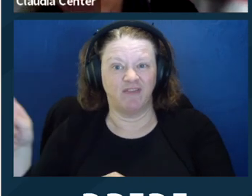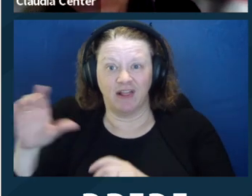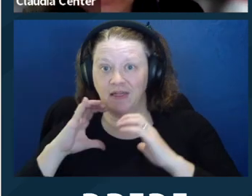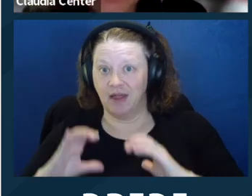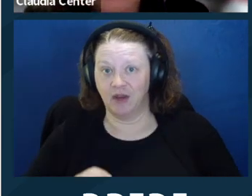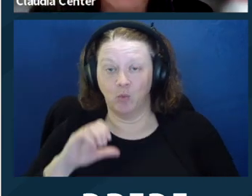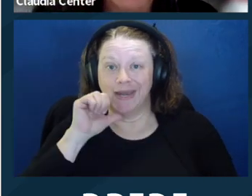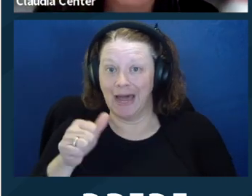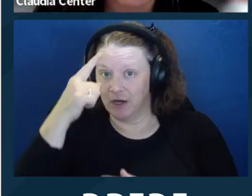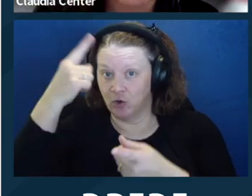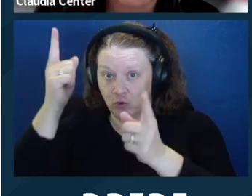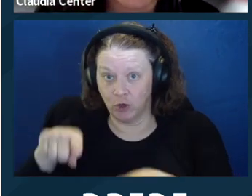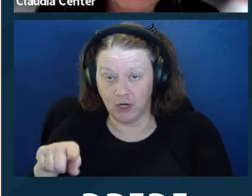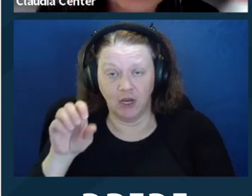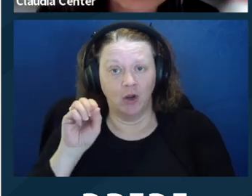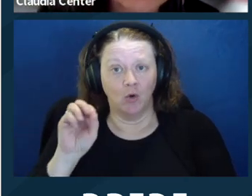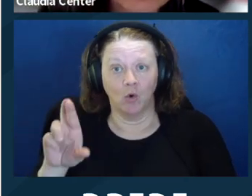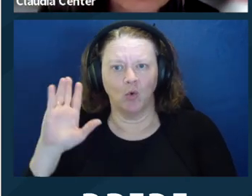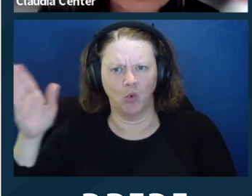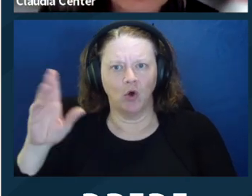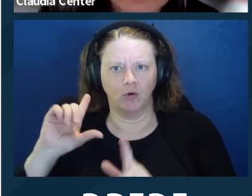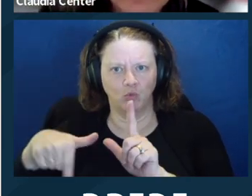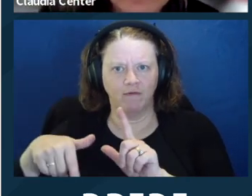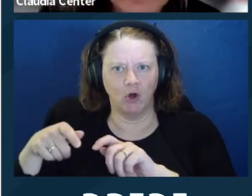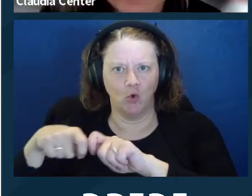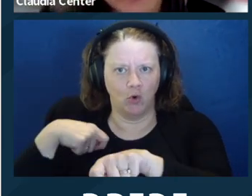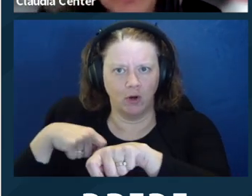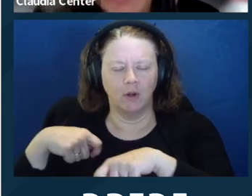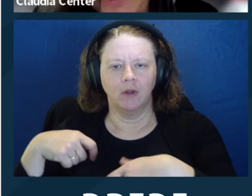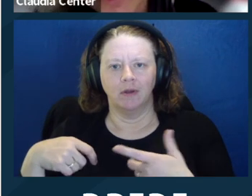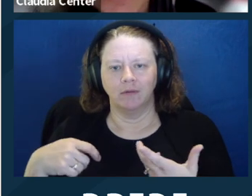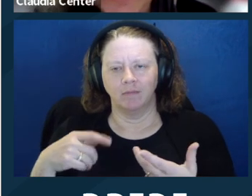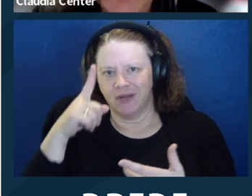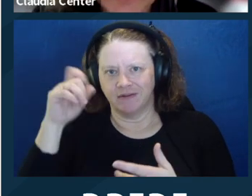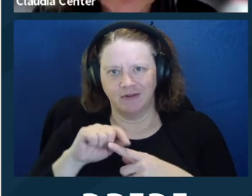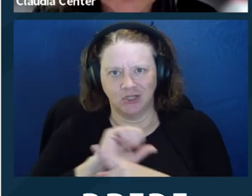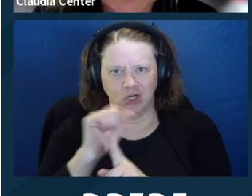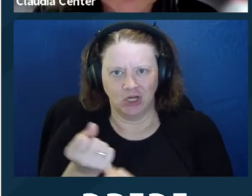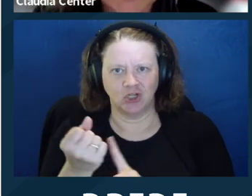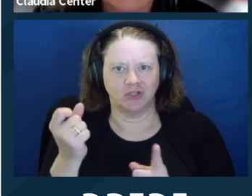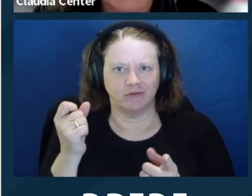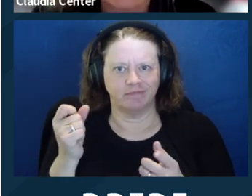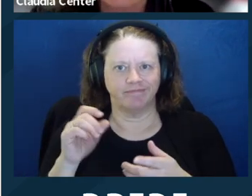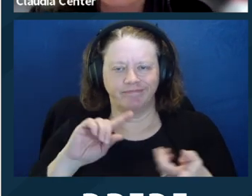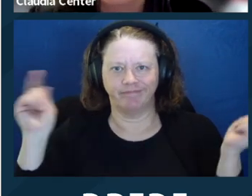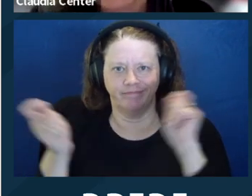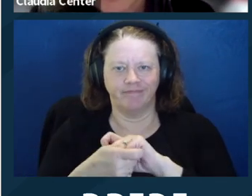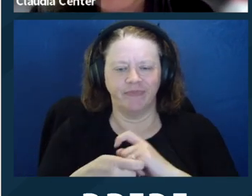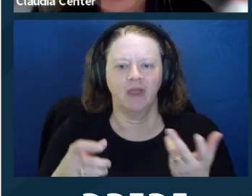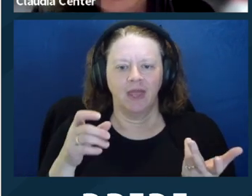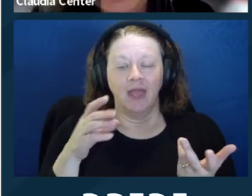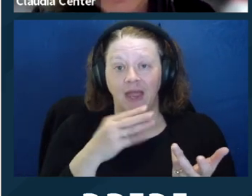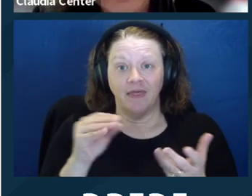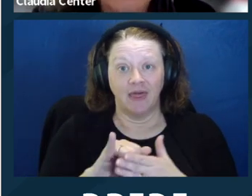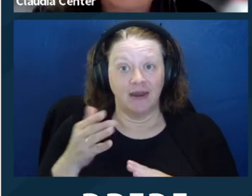should be memorialized in writing. But not required to be. So it's very interesting.